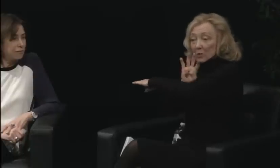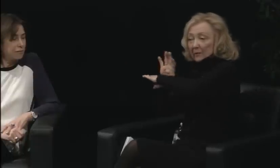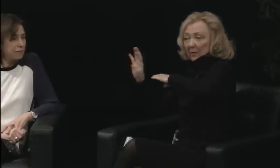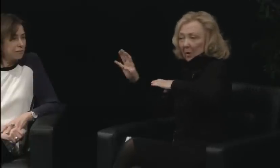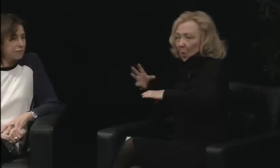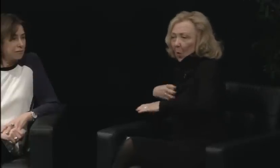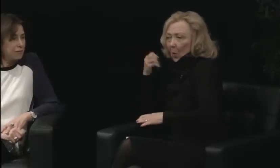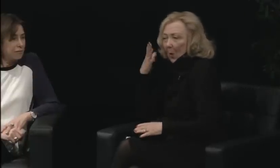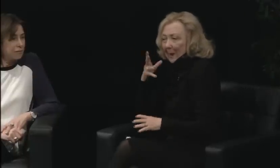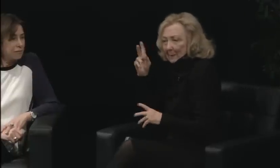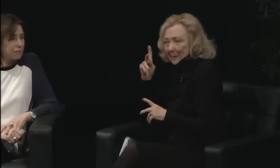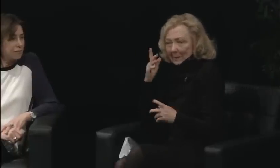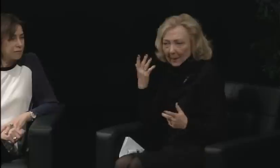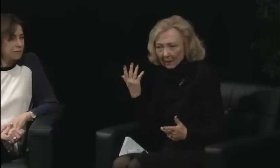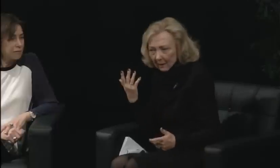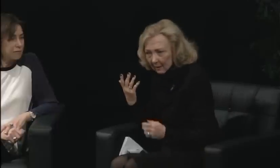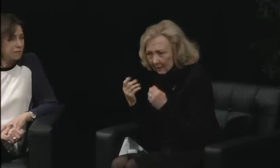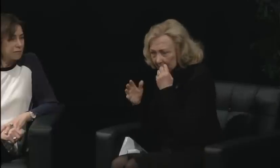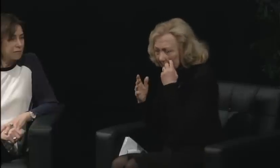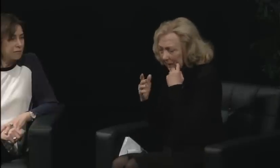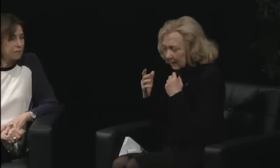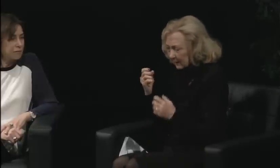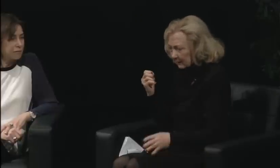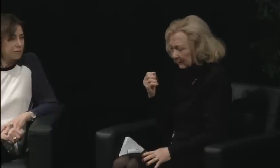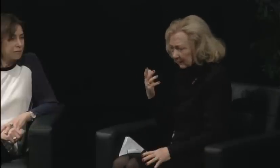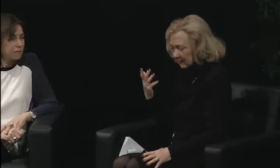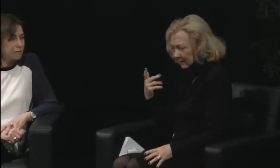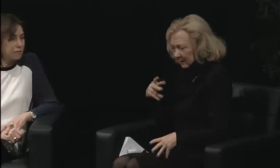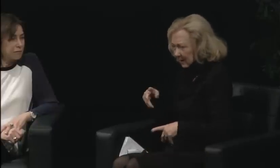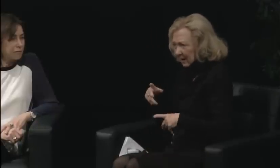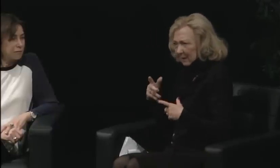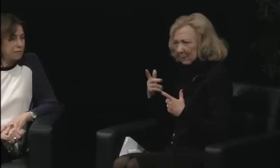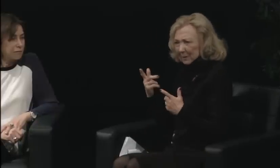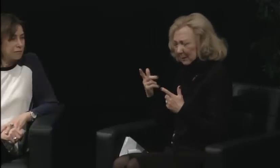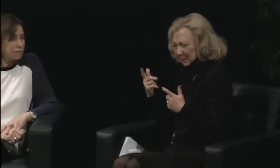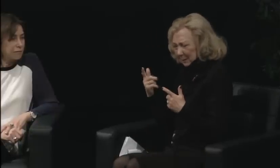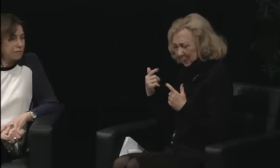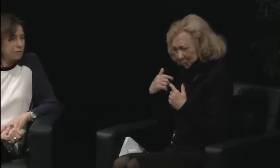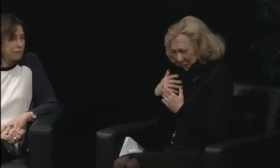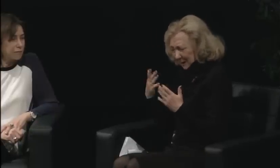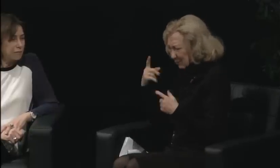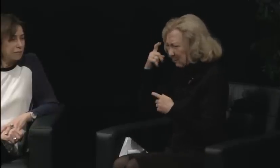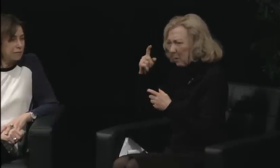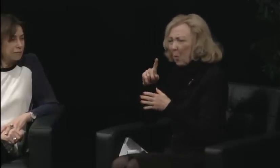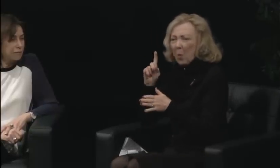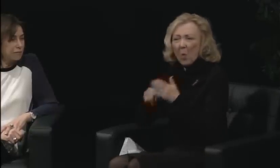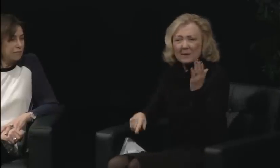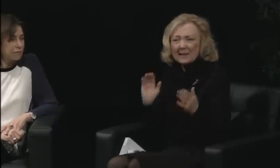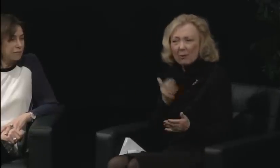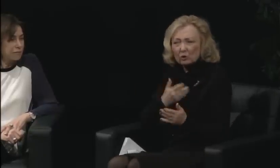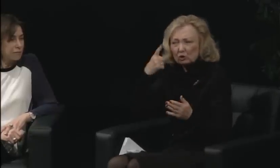I work with students a lot, and three years ago I was in a meeting with student leaders, and I noticed they were all male, and they were every year,